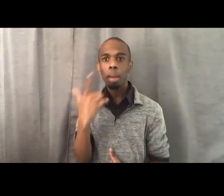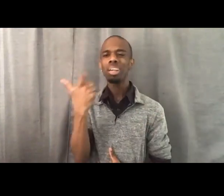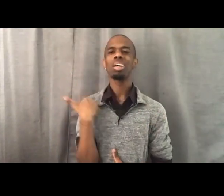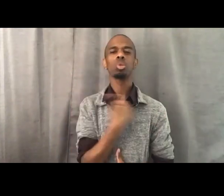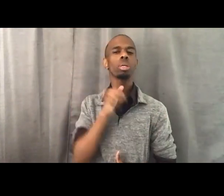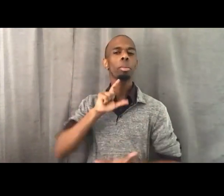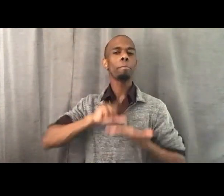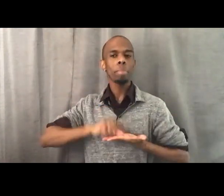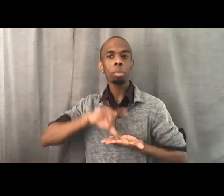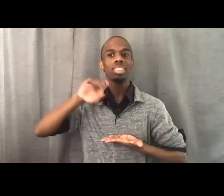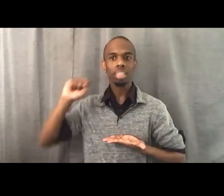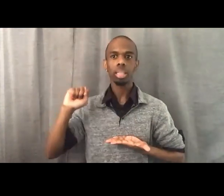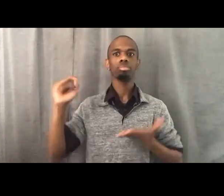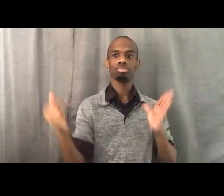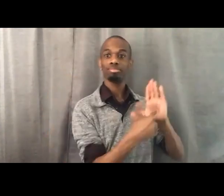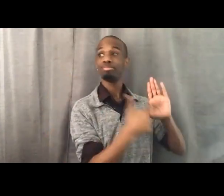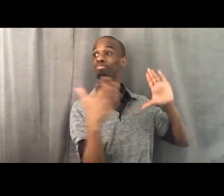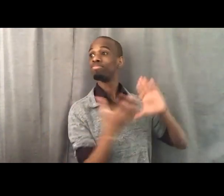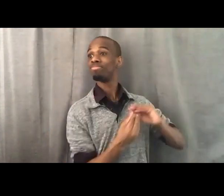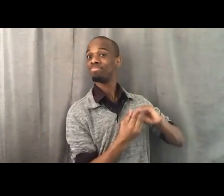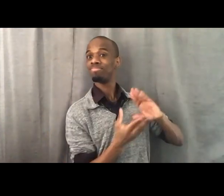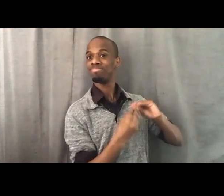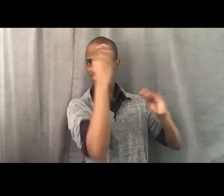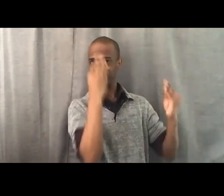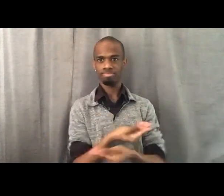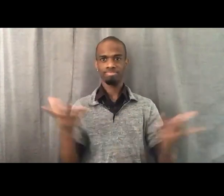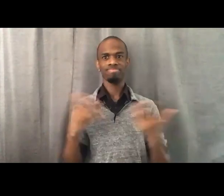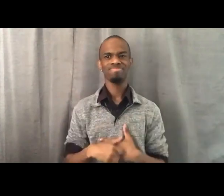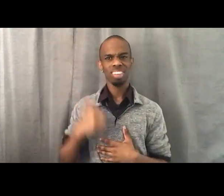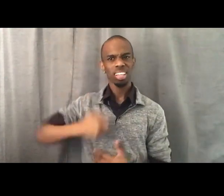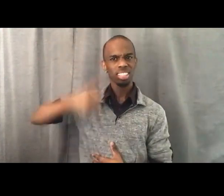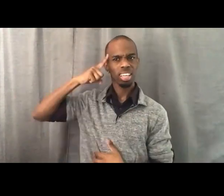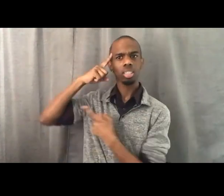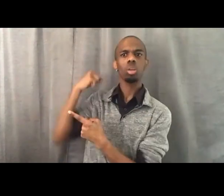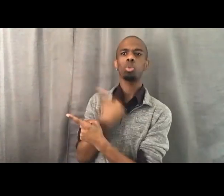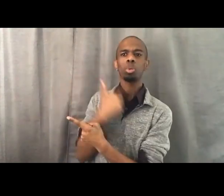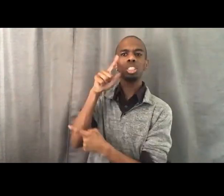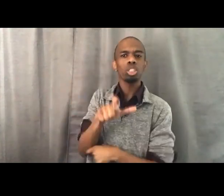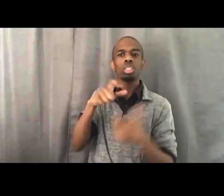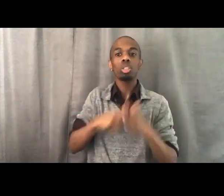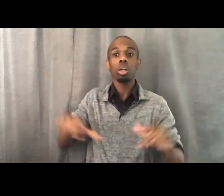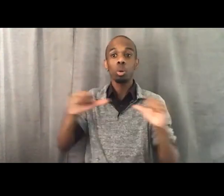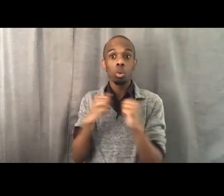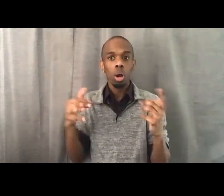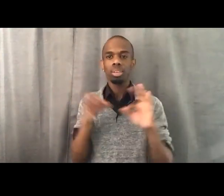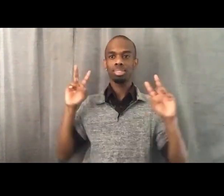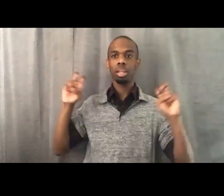I think that we should have probably led with Black Lives Matter donates $26 million to Black led organizations,